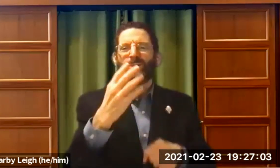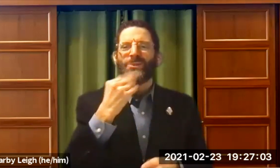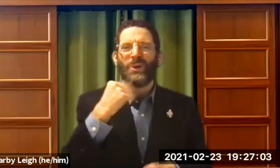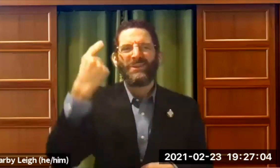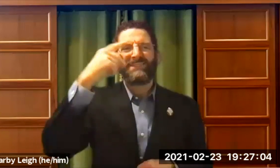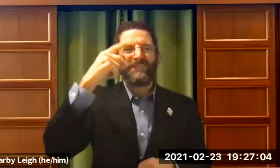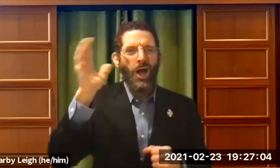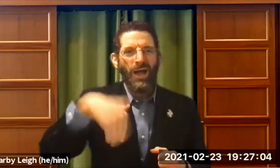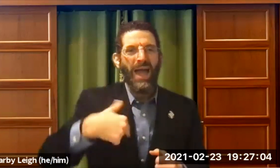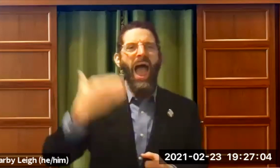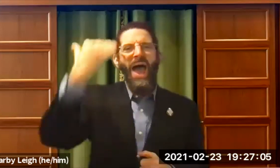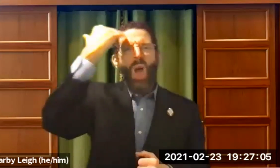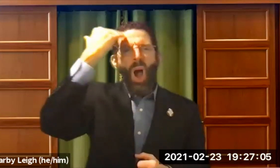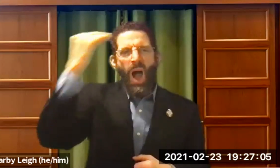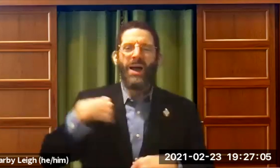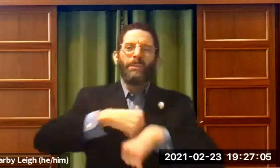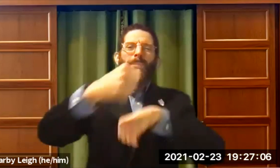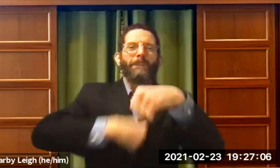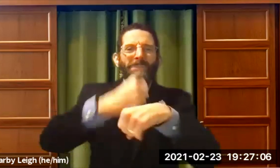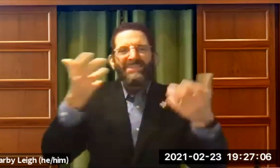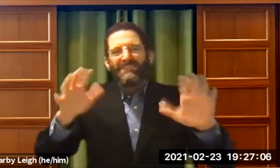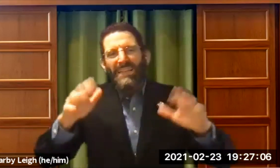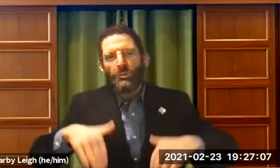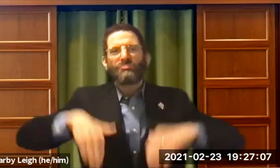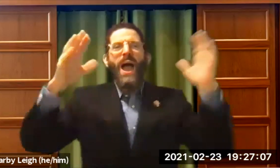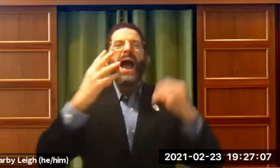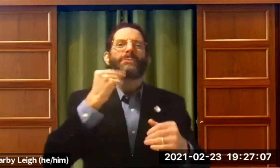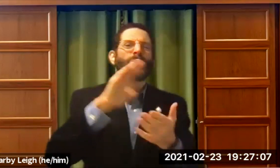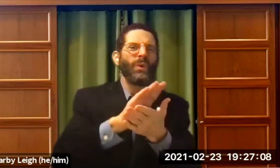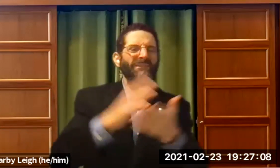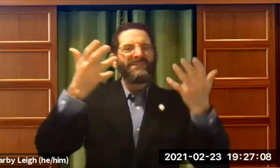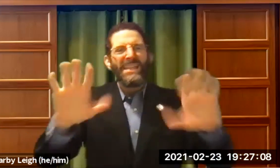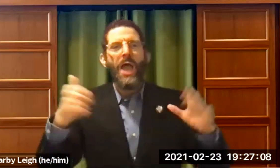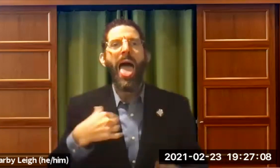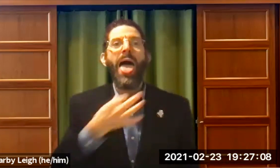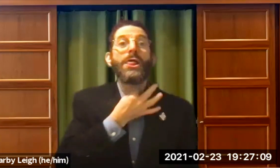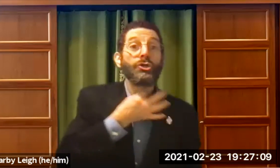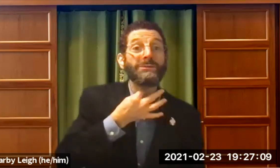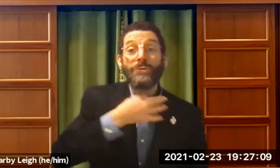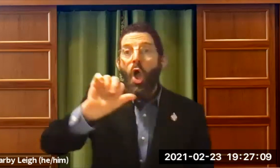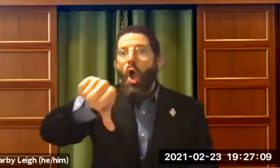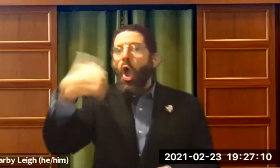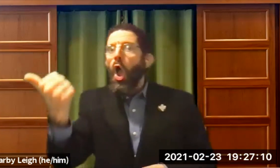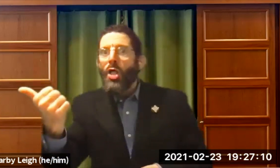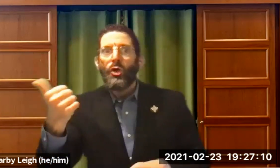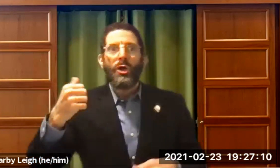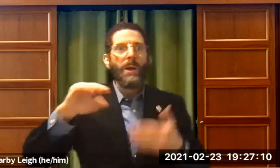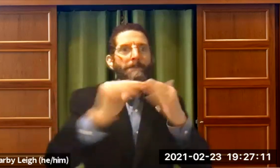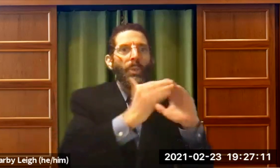I'd had enough of Judaism for a while. I thought, I've been bar mitzvah'd, I'll move on. But I was curious